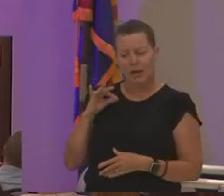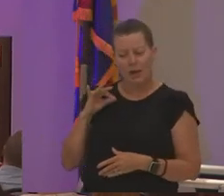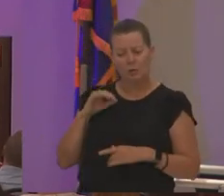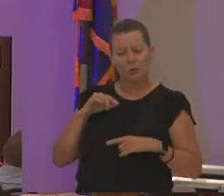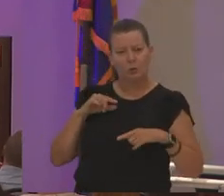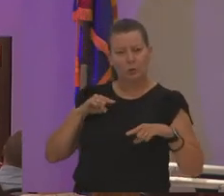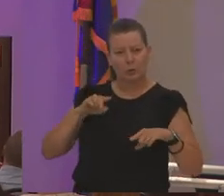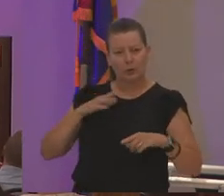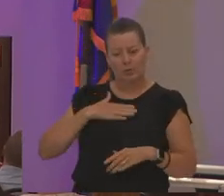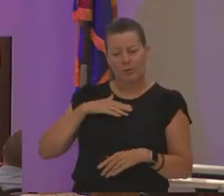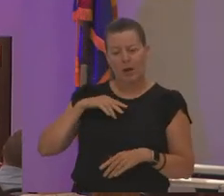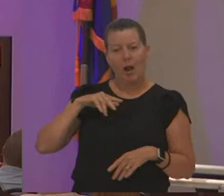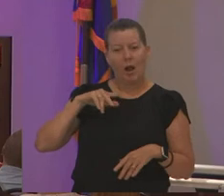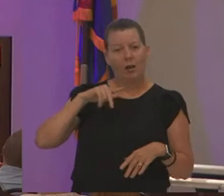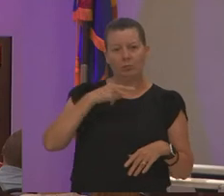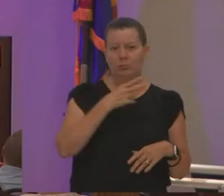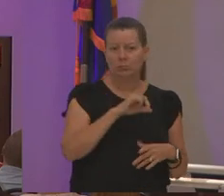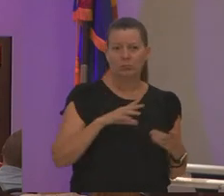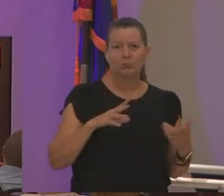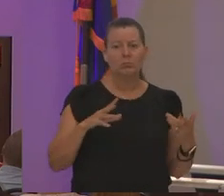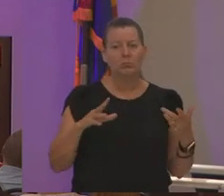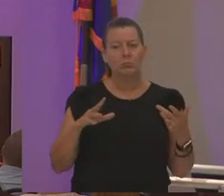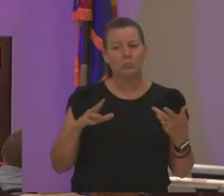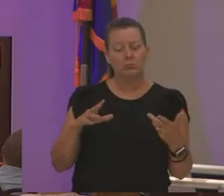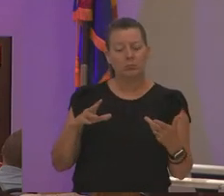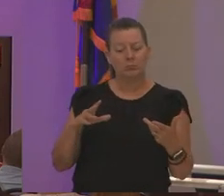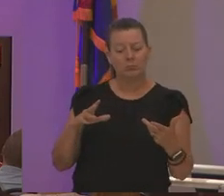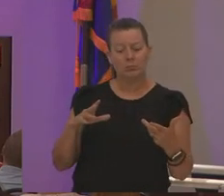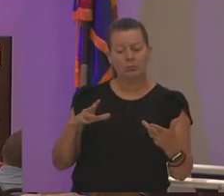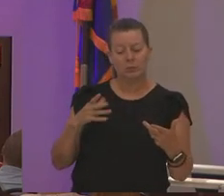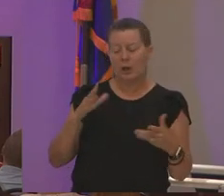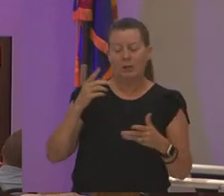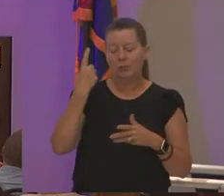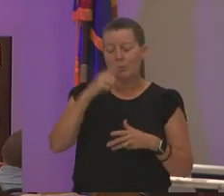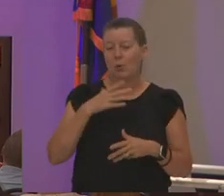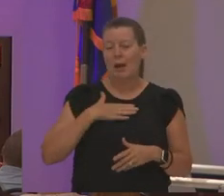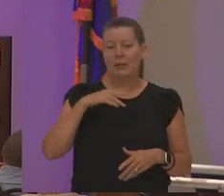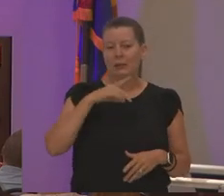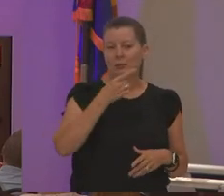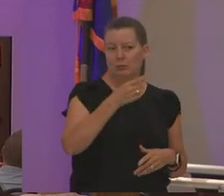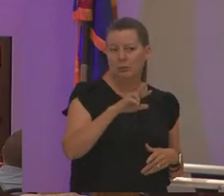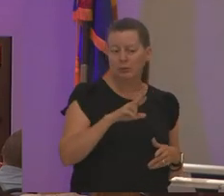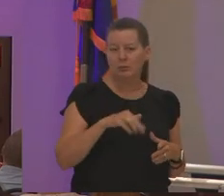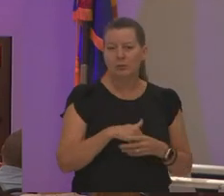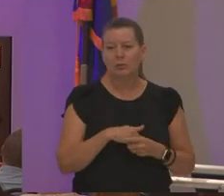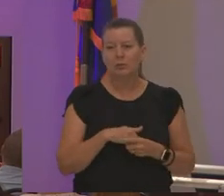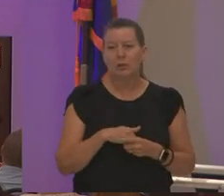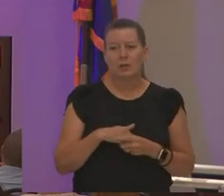i surveyed for my uh for my dissertation did not know where their parents went to college how far